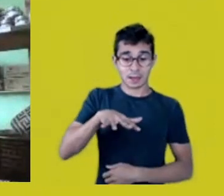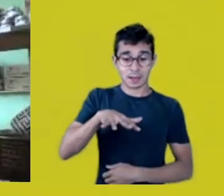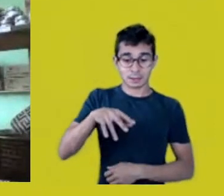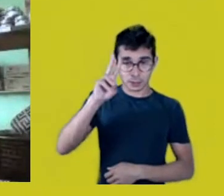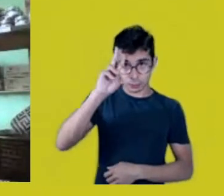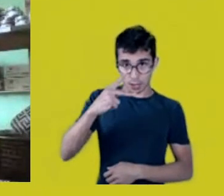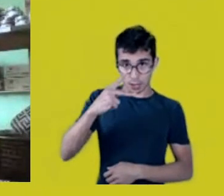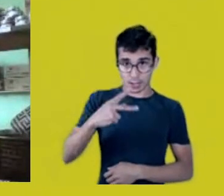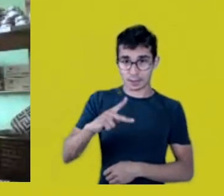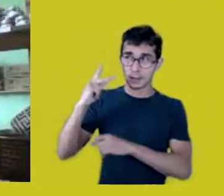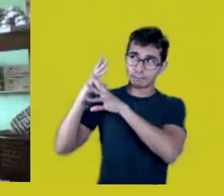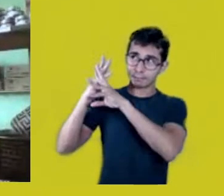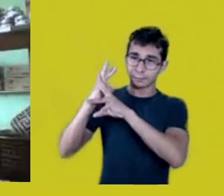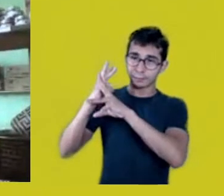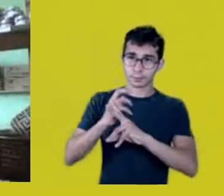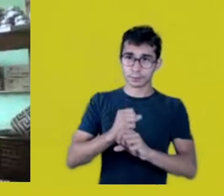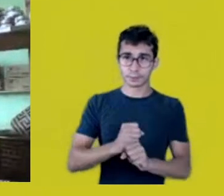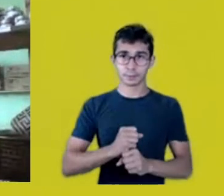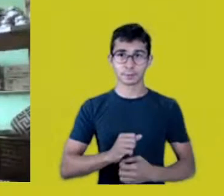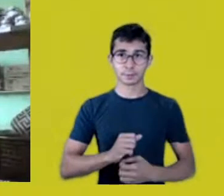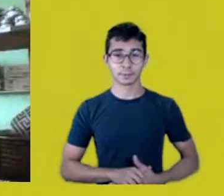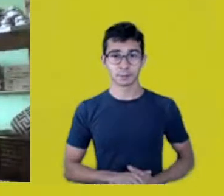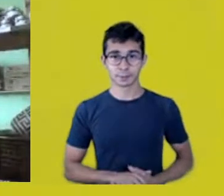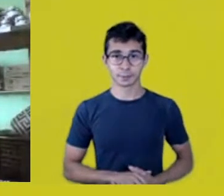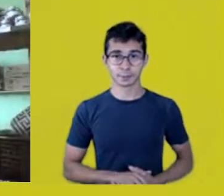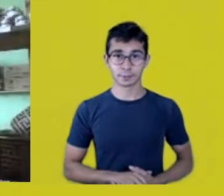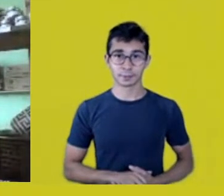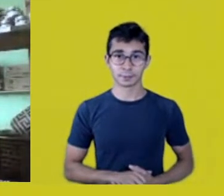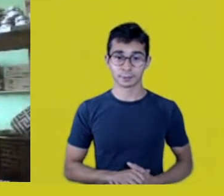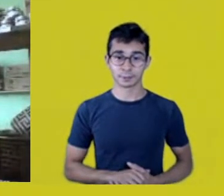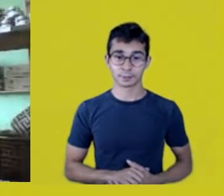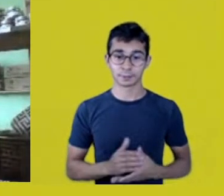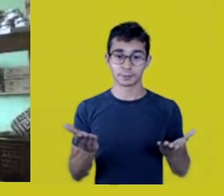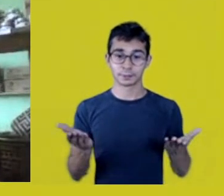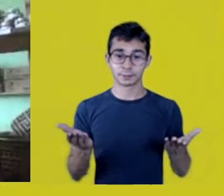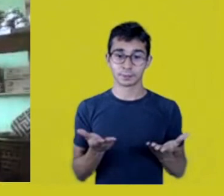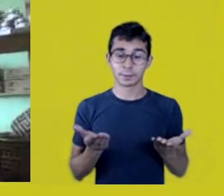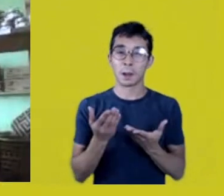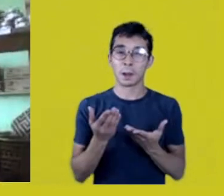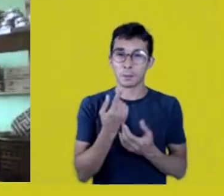Lastly, I’d say that yesterday I recalled